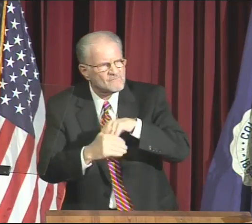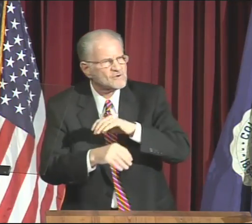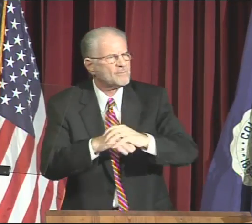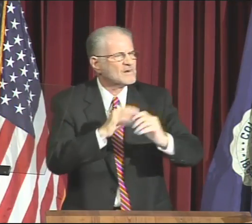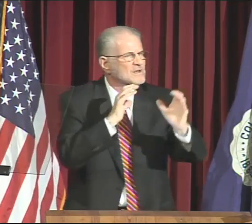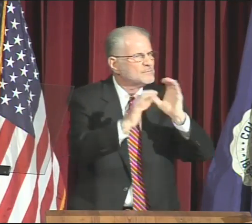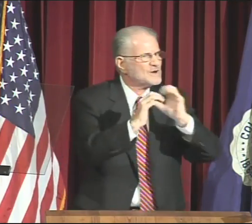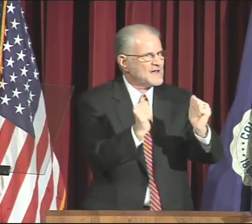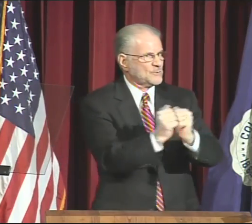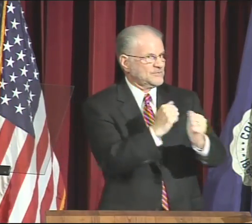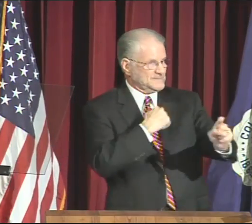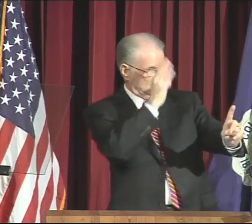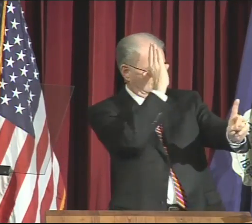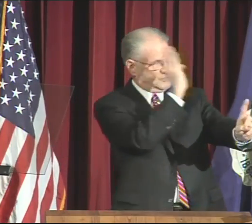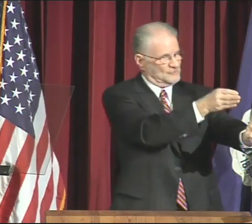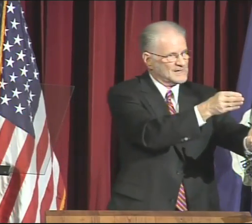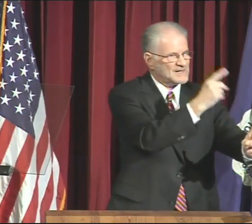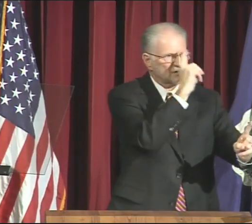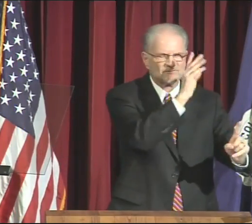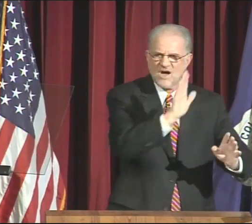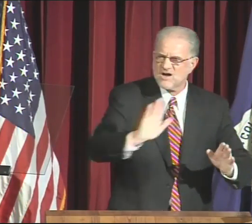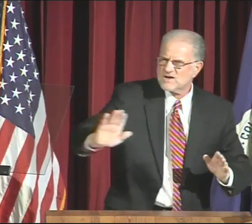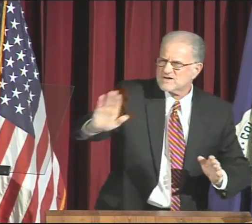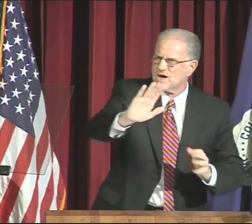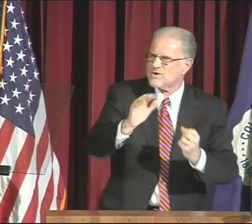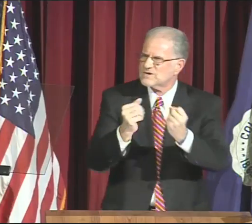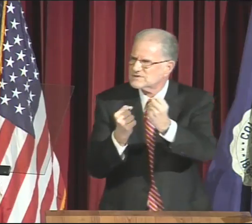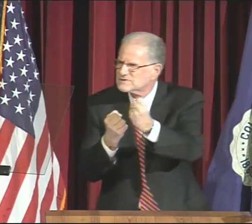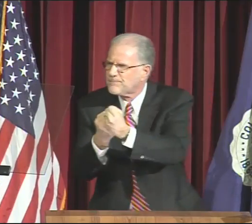It's wonderful that so many of you feel comfortable